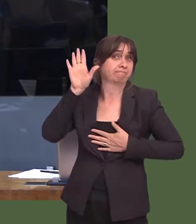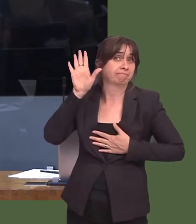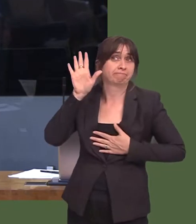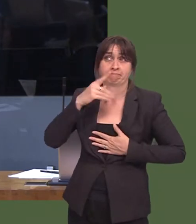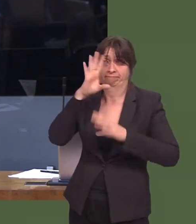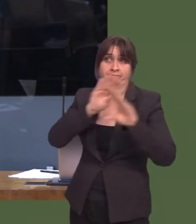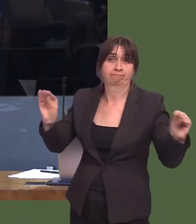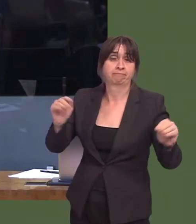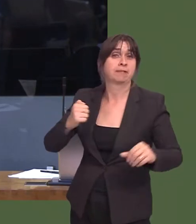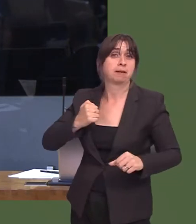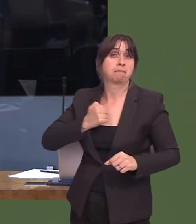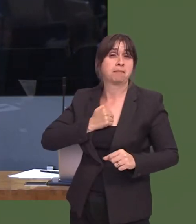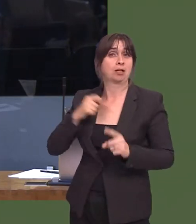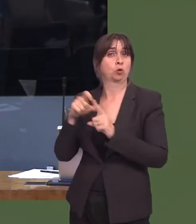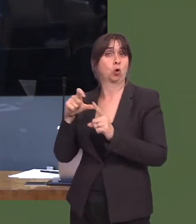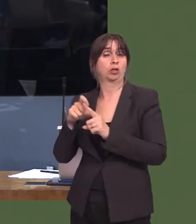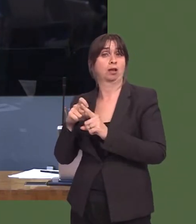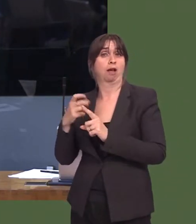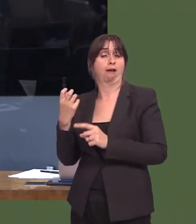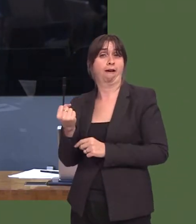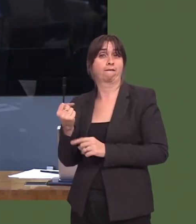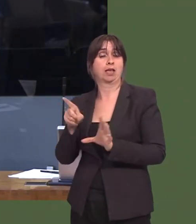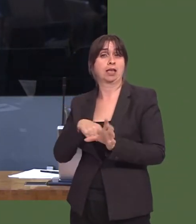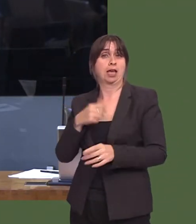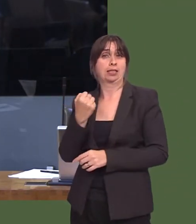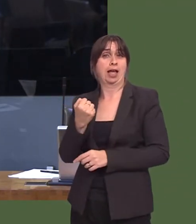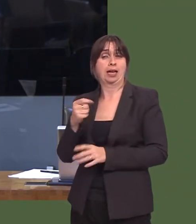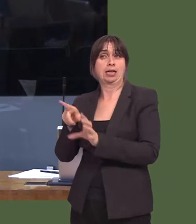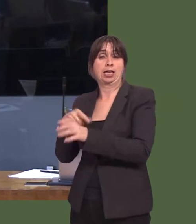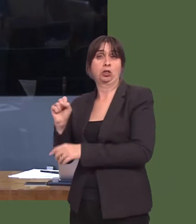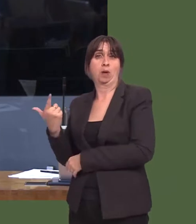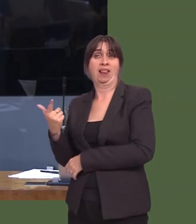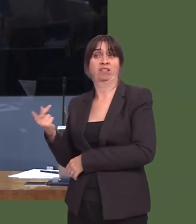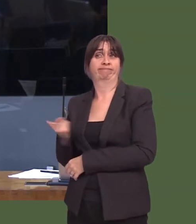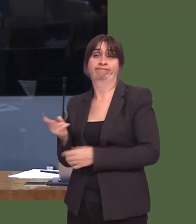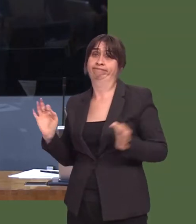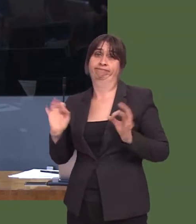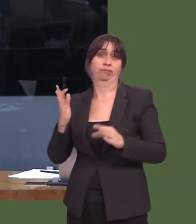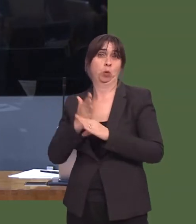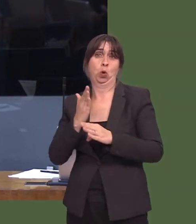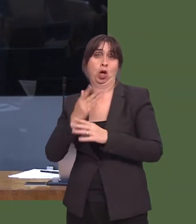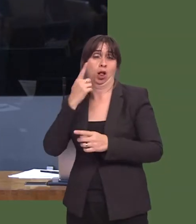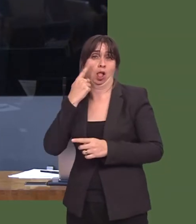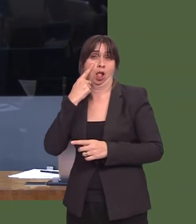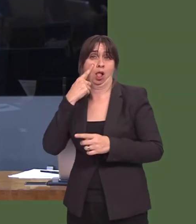Ond, a wnaiff y Prif Weinidog gytuno efoír datganiad yma y mae swyddogion cyngor Ynys